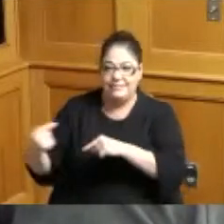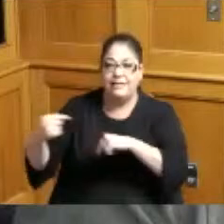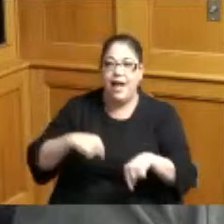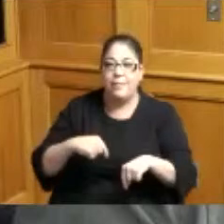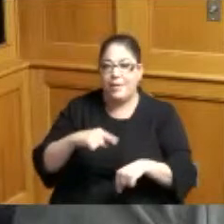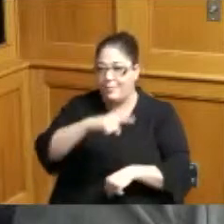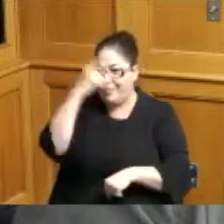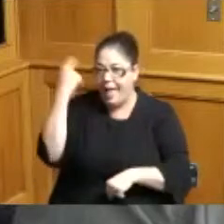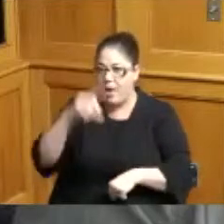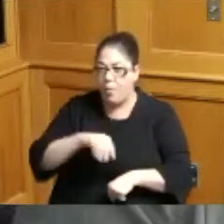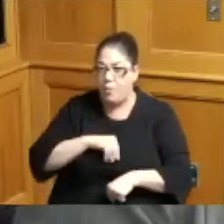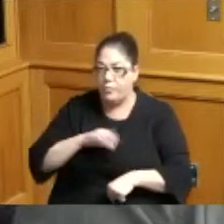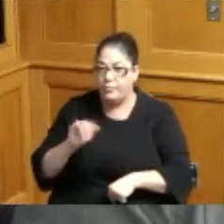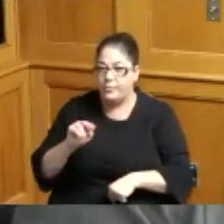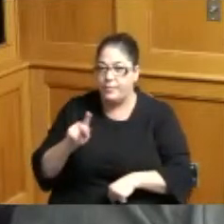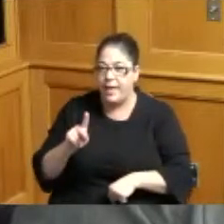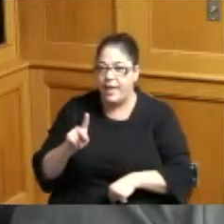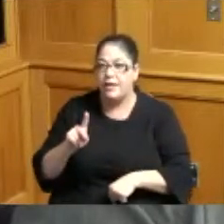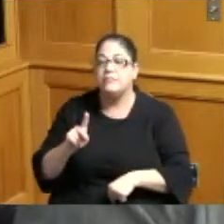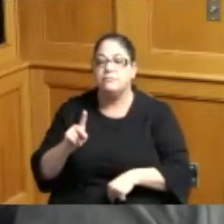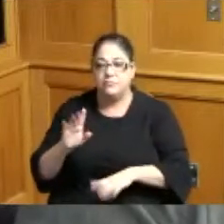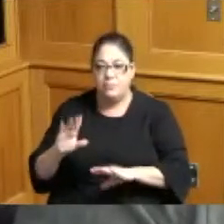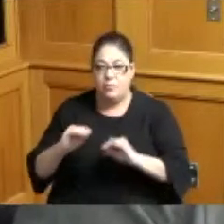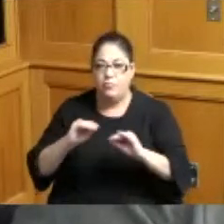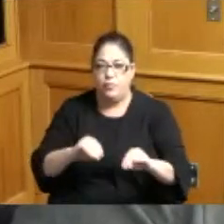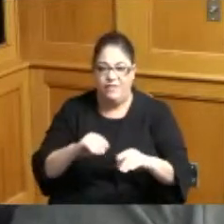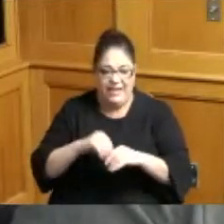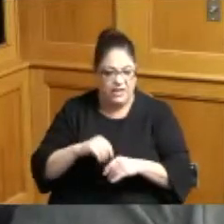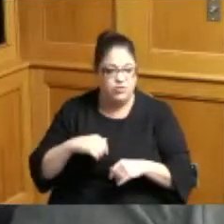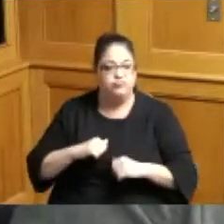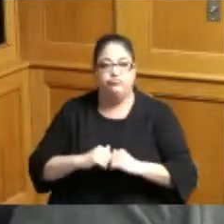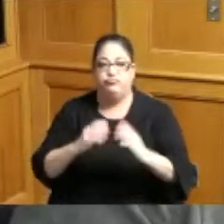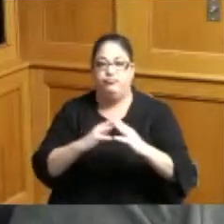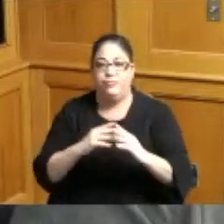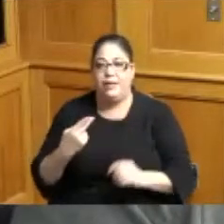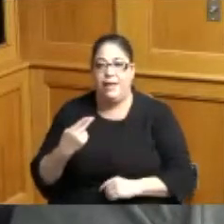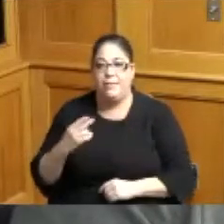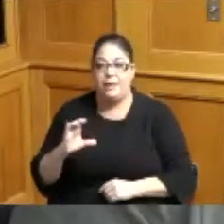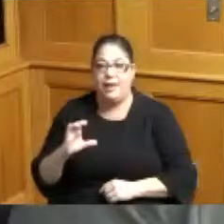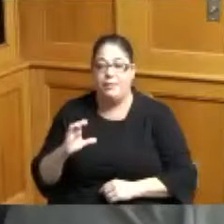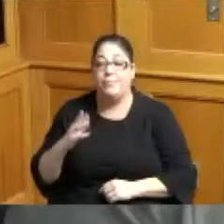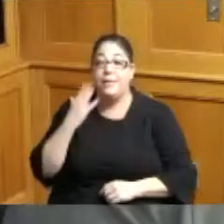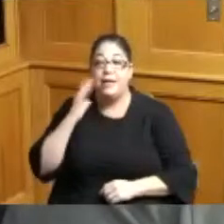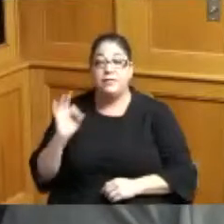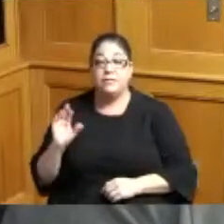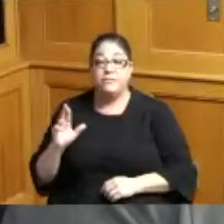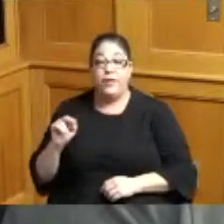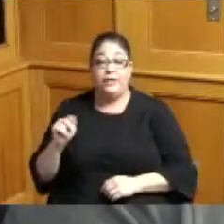to move into Hamilton County so interested in that because Franklin County by the way I think